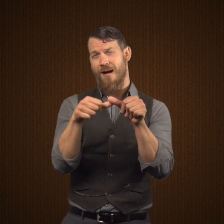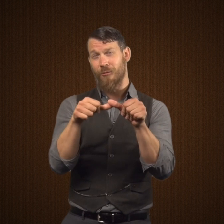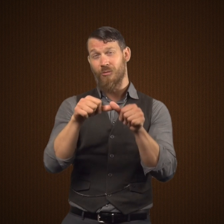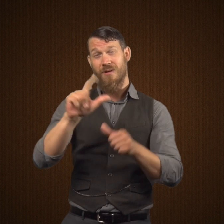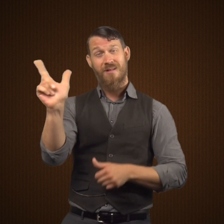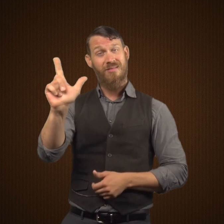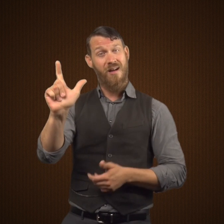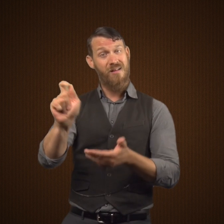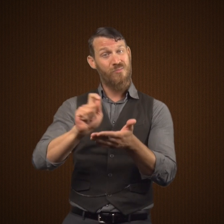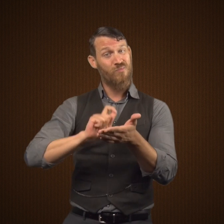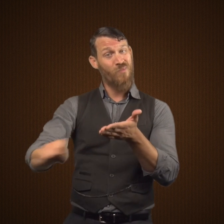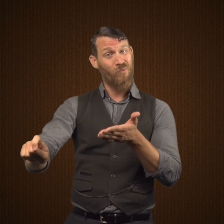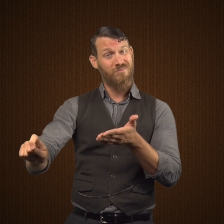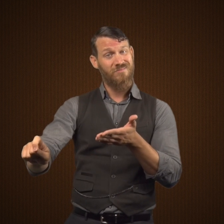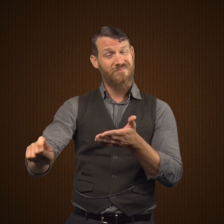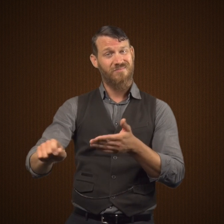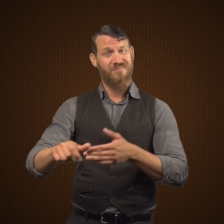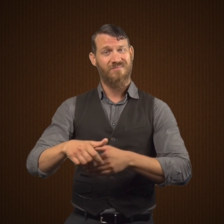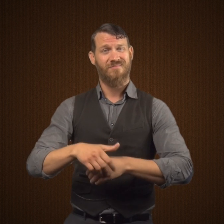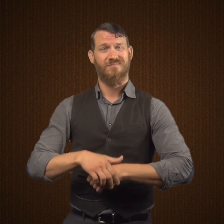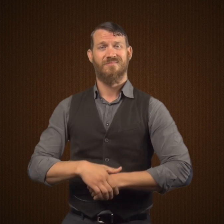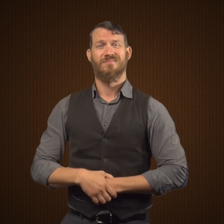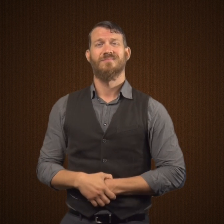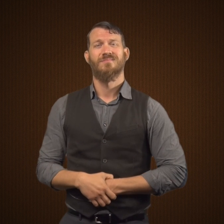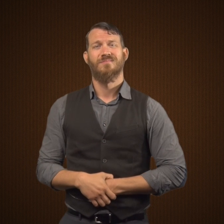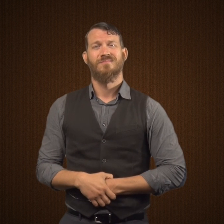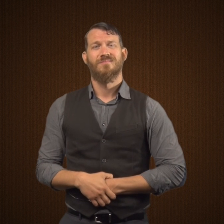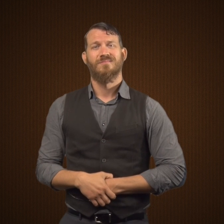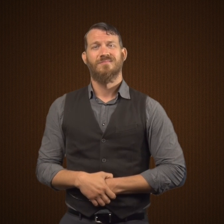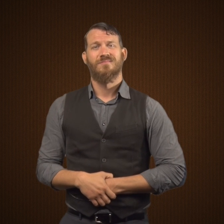"You must read the letter that Doctor Lanyon wrote."